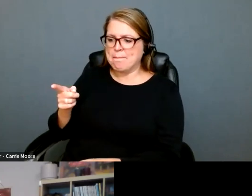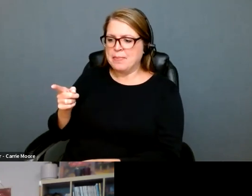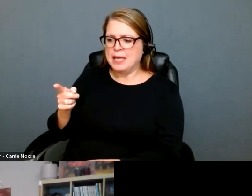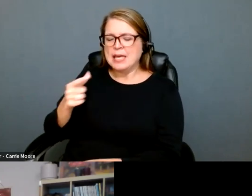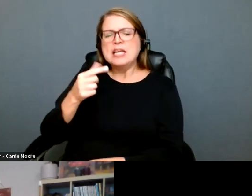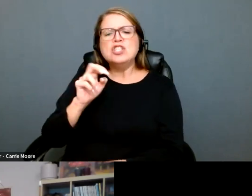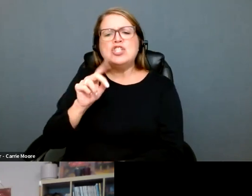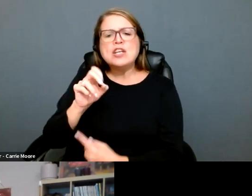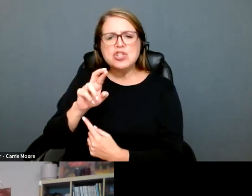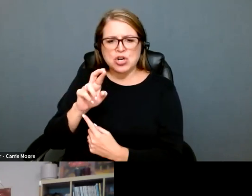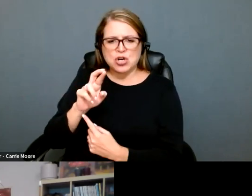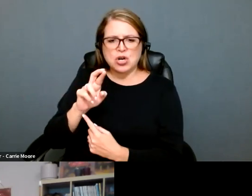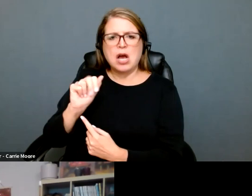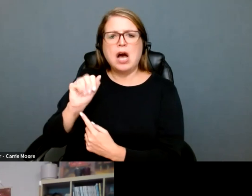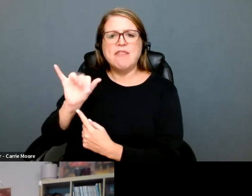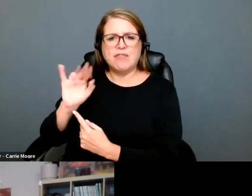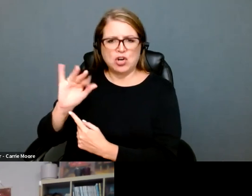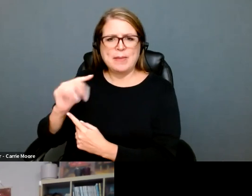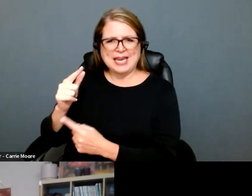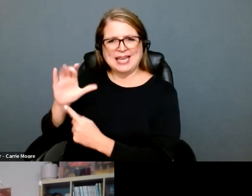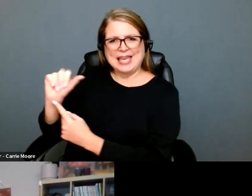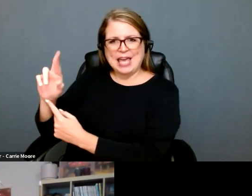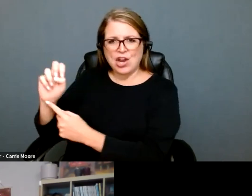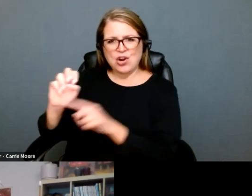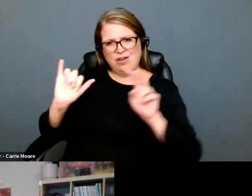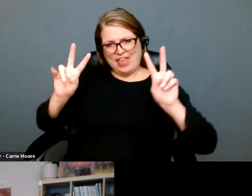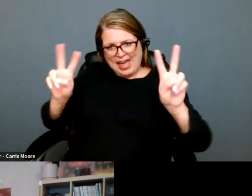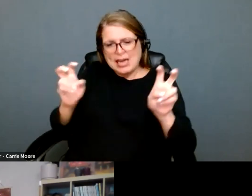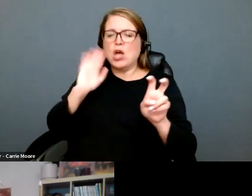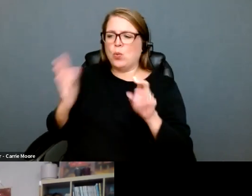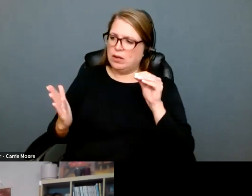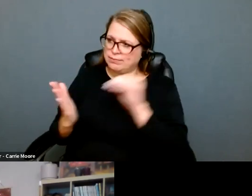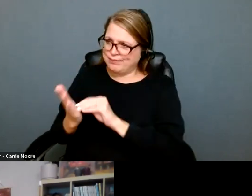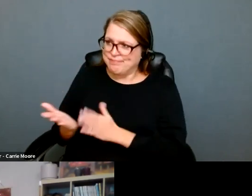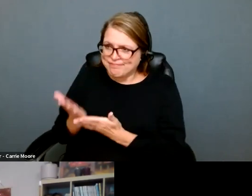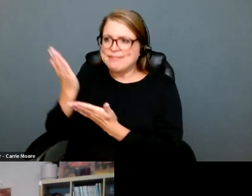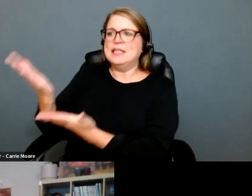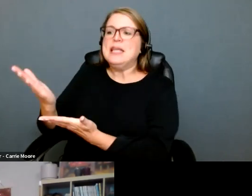think it's going to come back next year. We've had an election and we don't think we'll have the votes to stop that gender